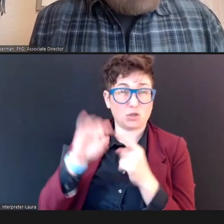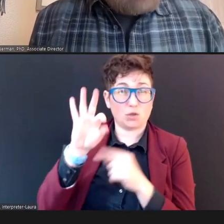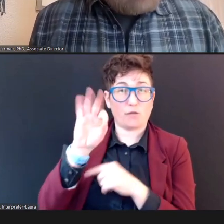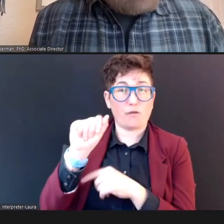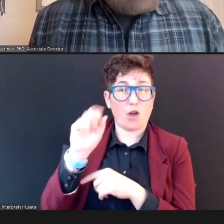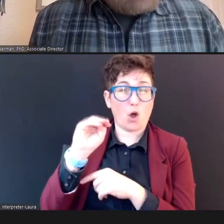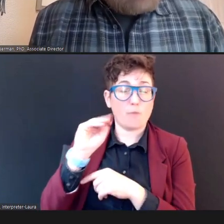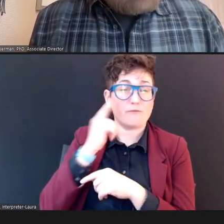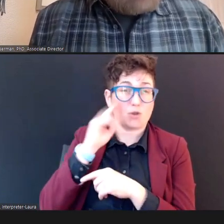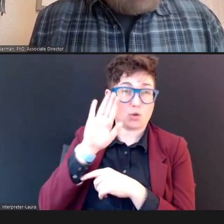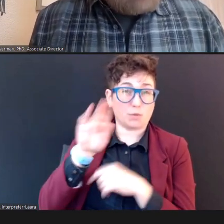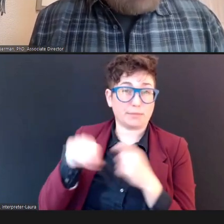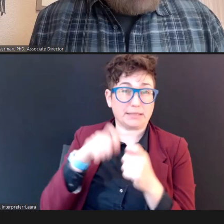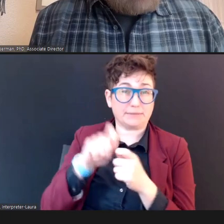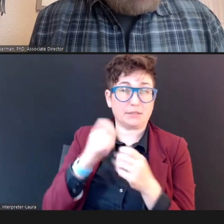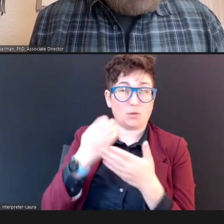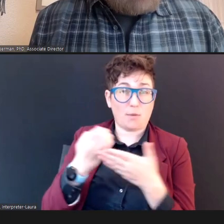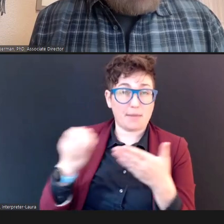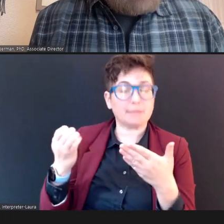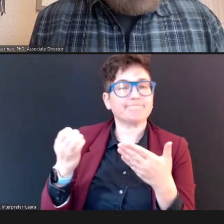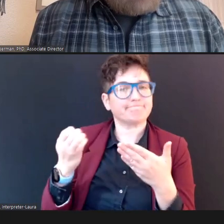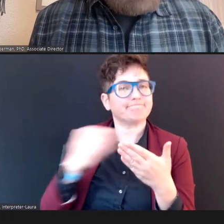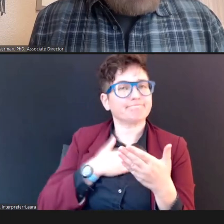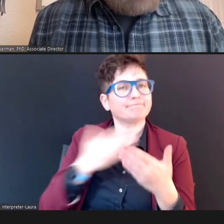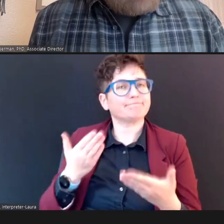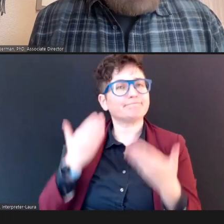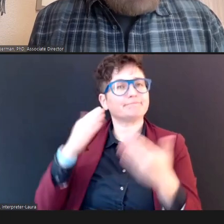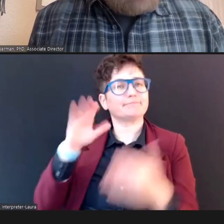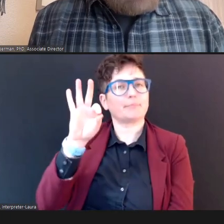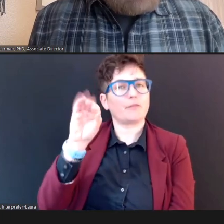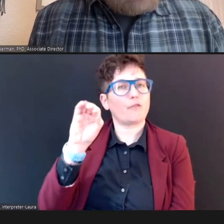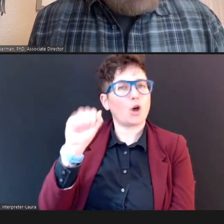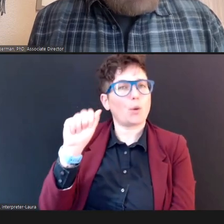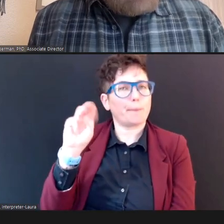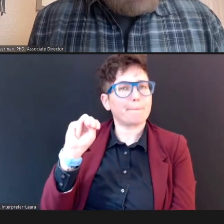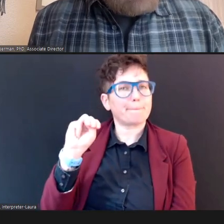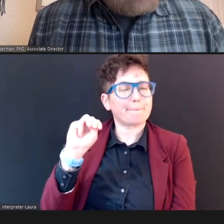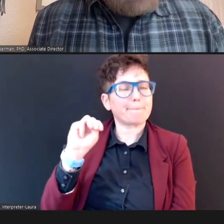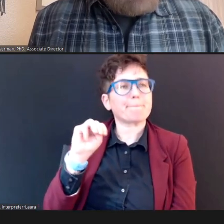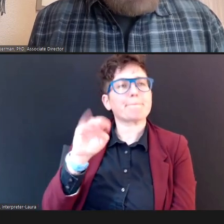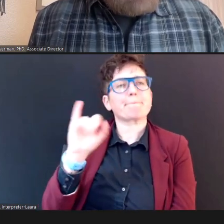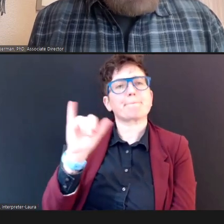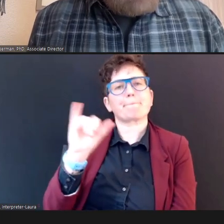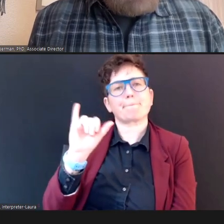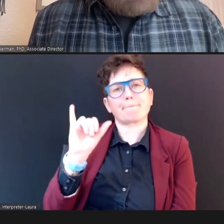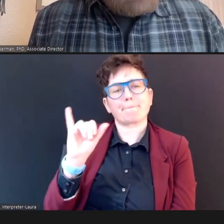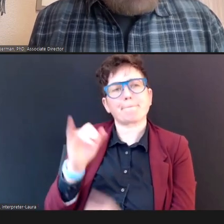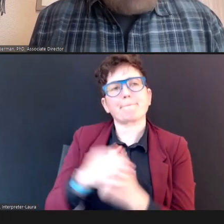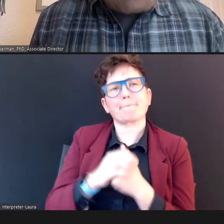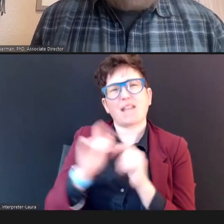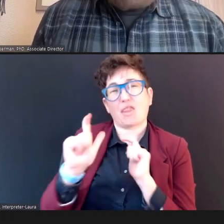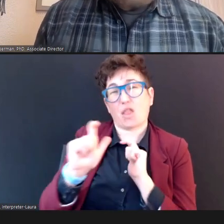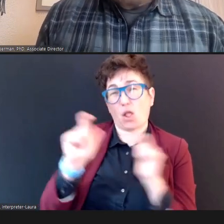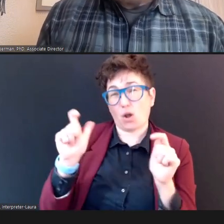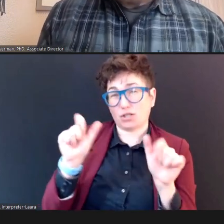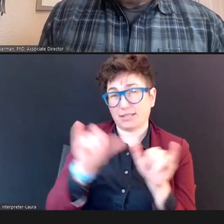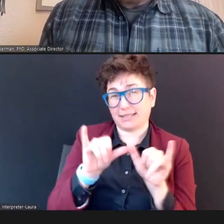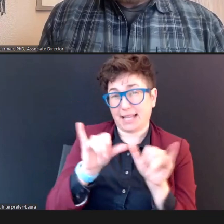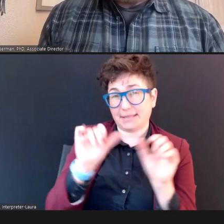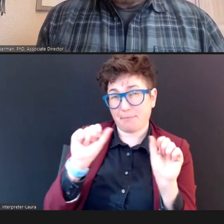I would recommend you use those, I would recommend you use the largest size tip that would appropriately-fit, in the Child's